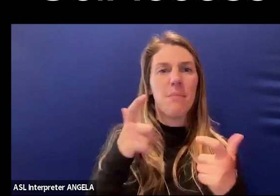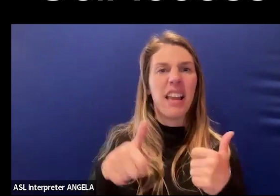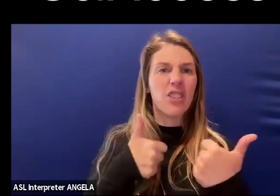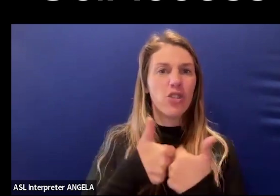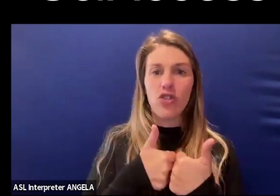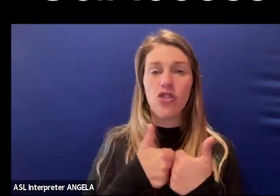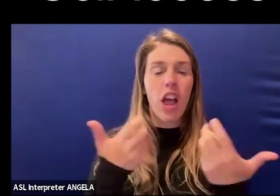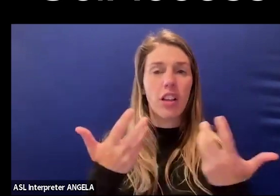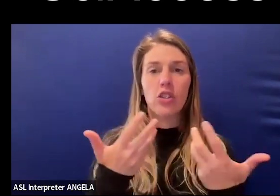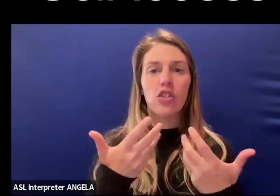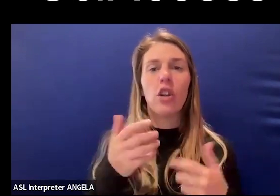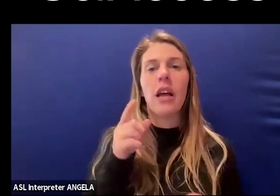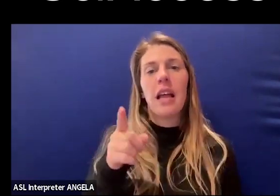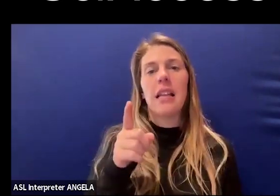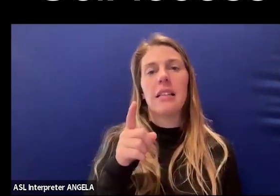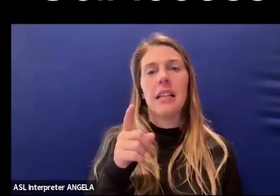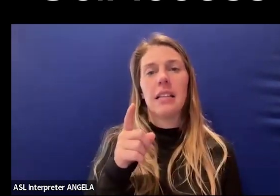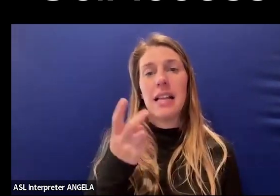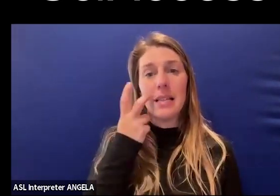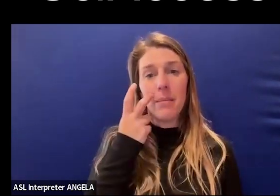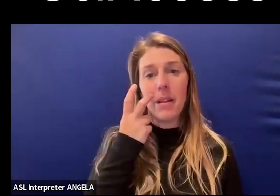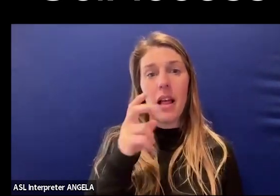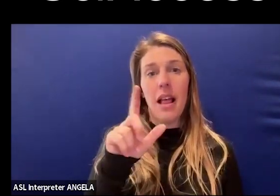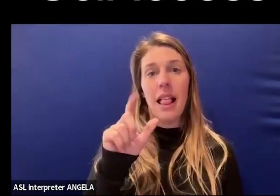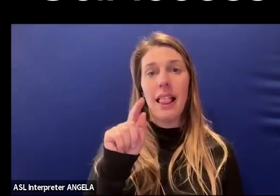his biggest challenge as a blind Latino